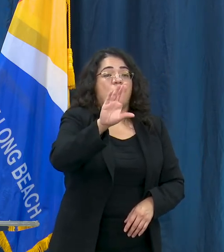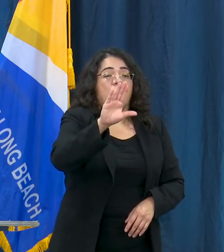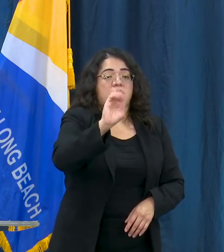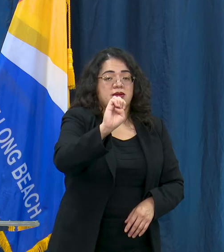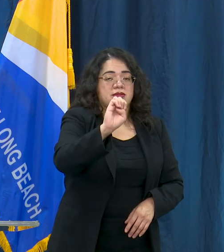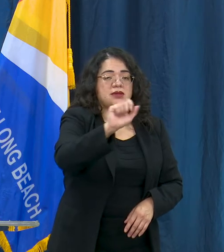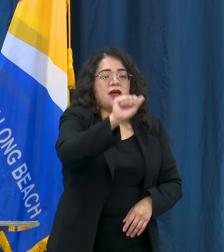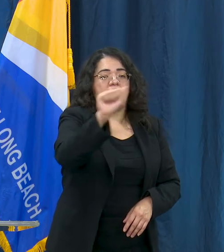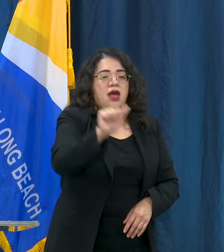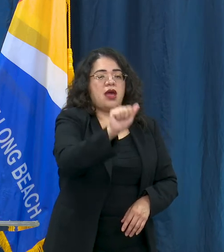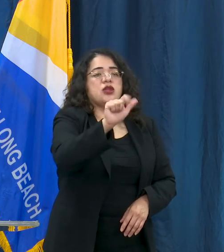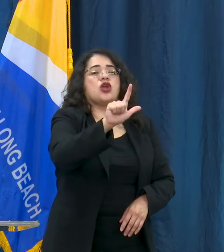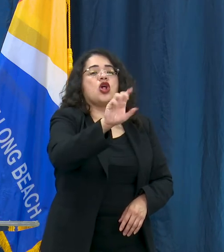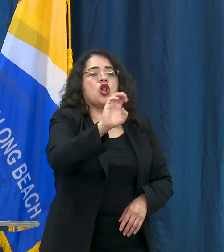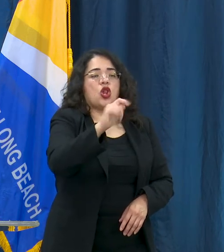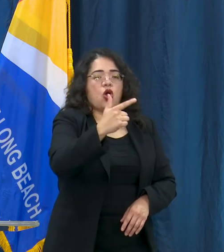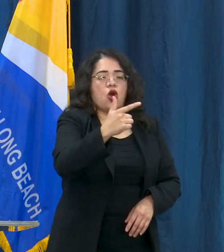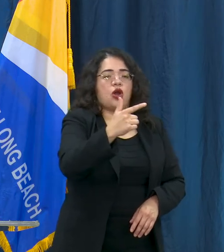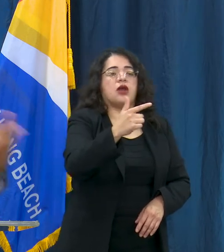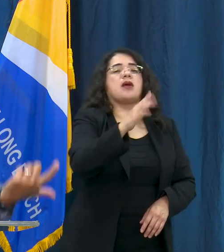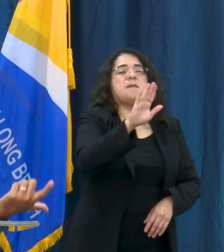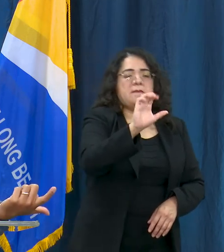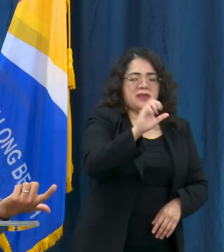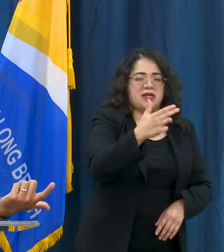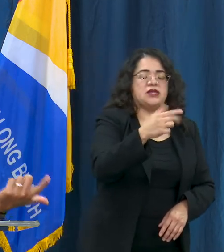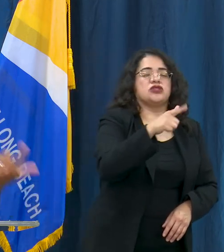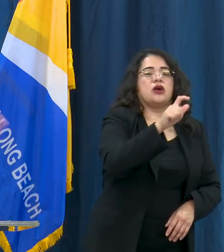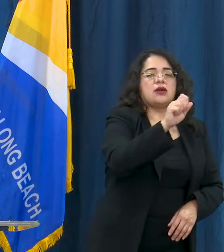complying but also I do believe this last weekend